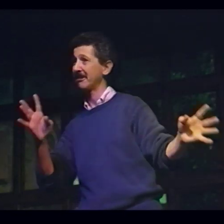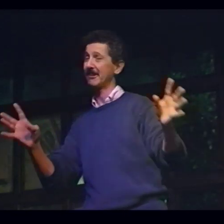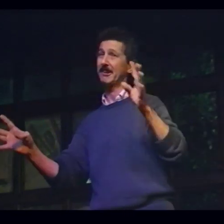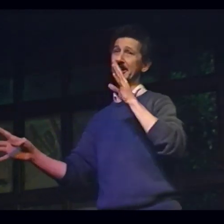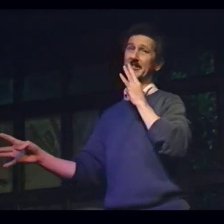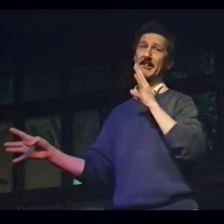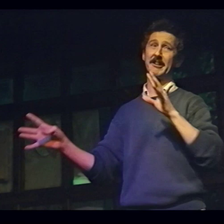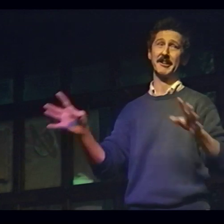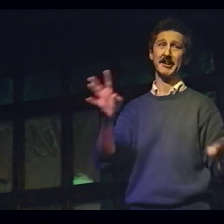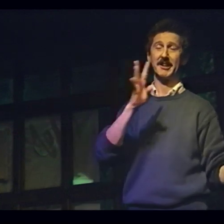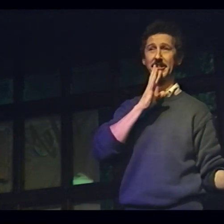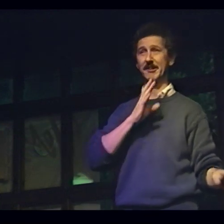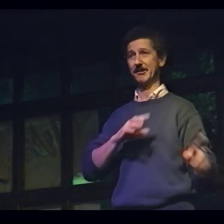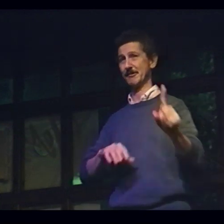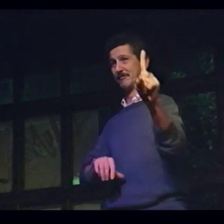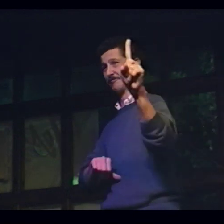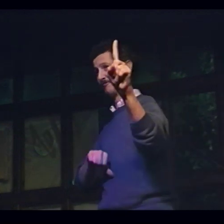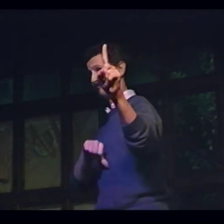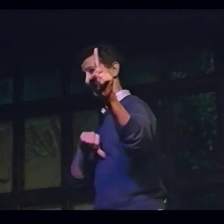Talk, talk, talk